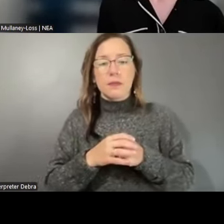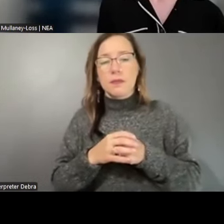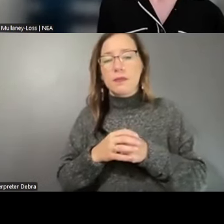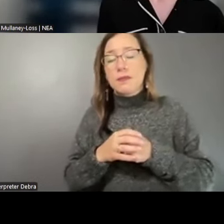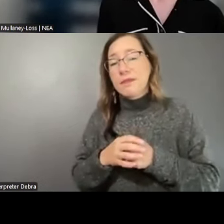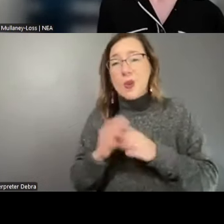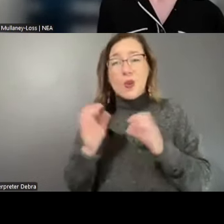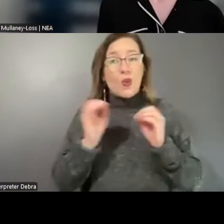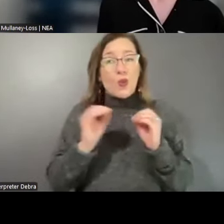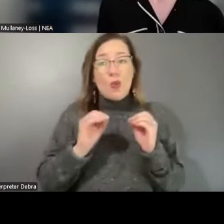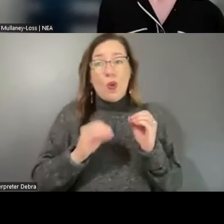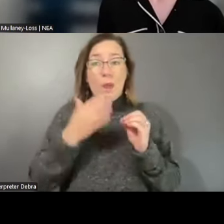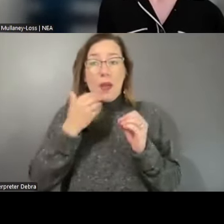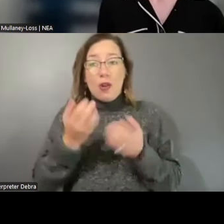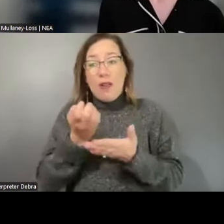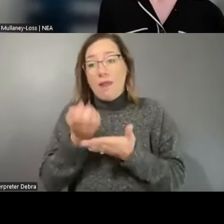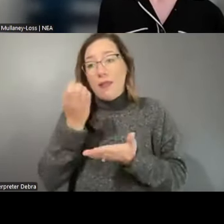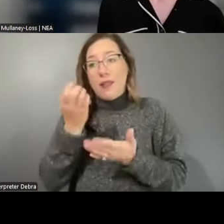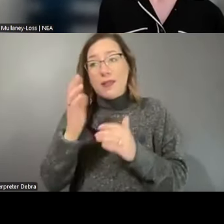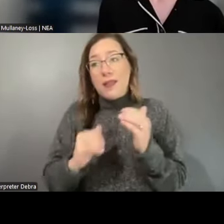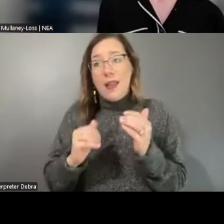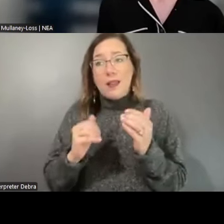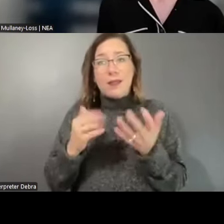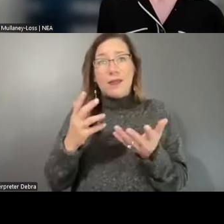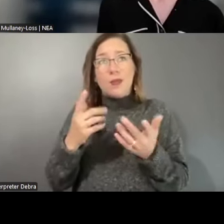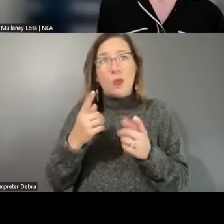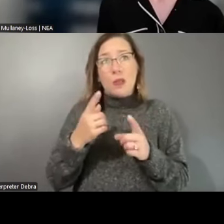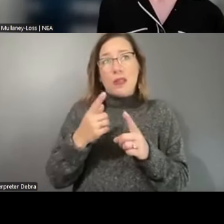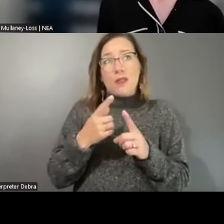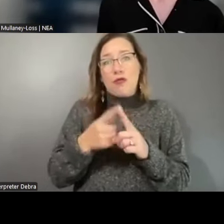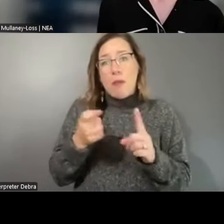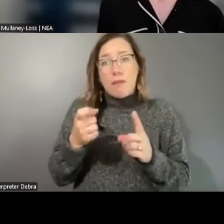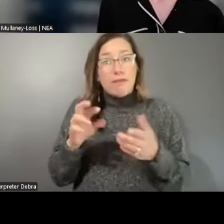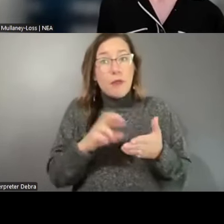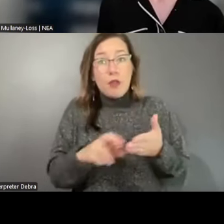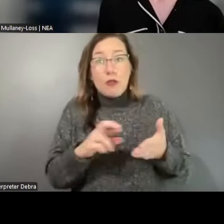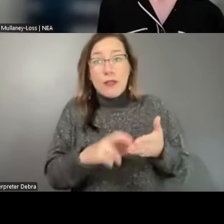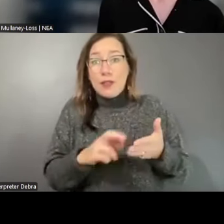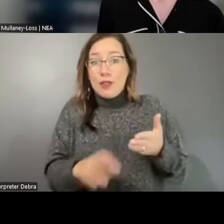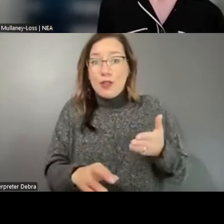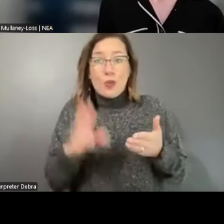evidence of that than what has been borne out in the research behind the federal relief funds for